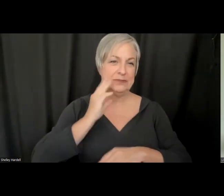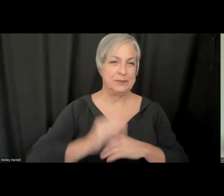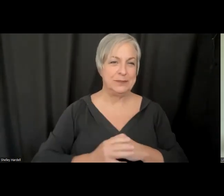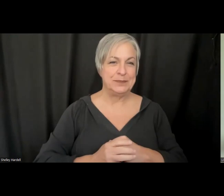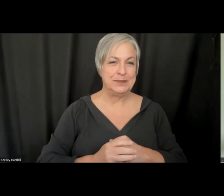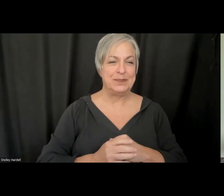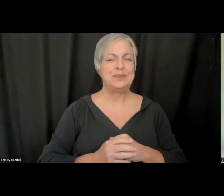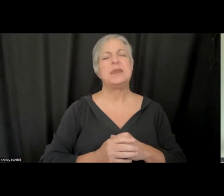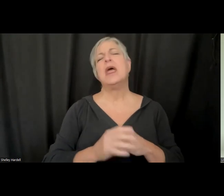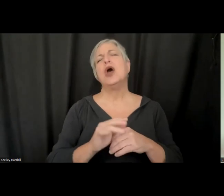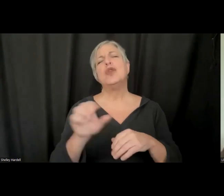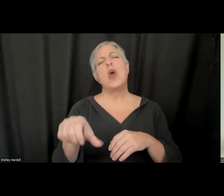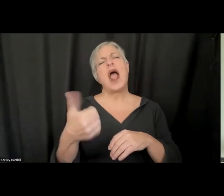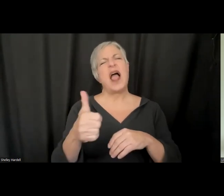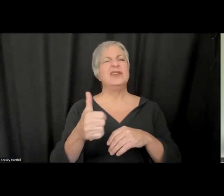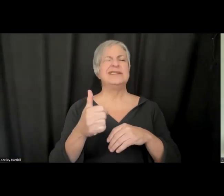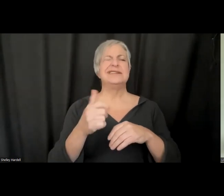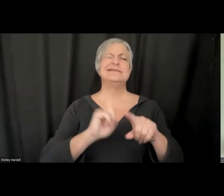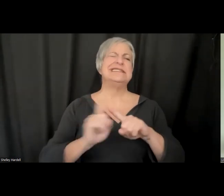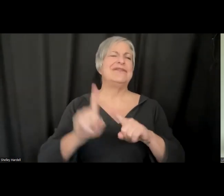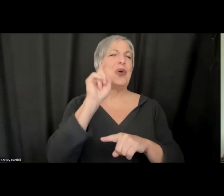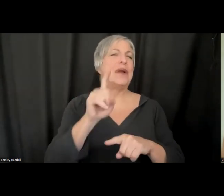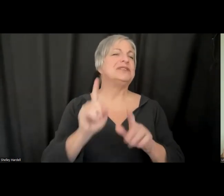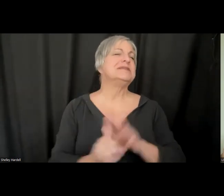several other kind of open questions that we as a